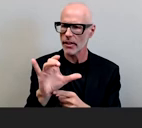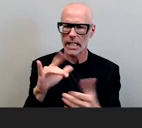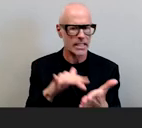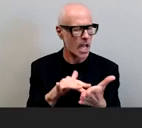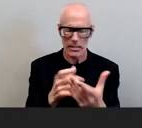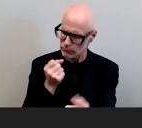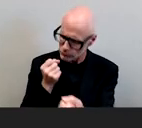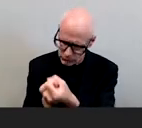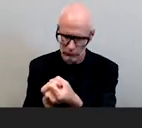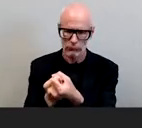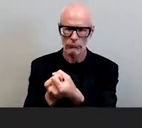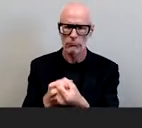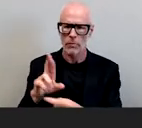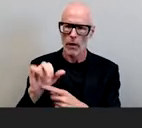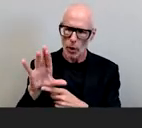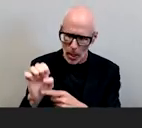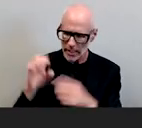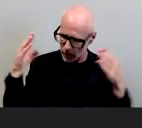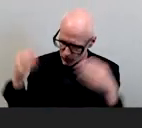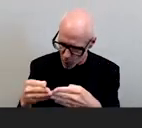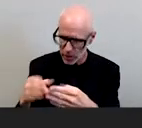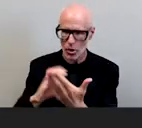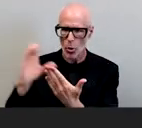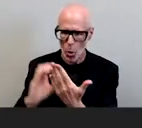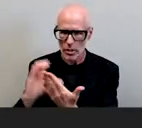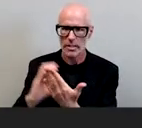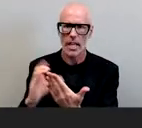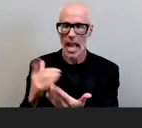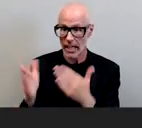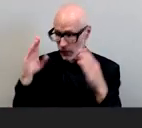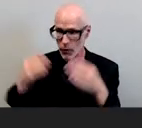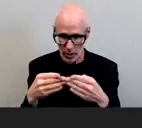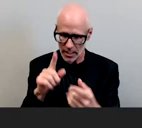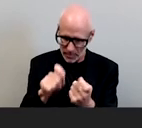proponent of race focused courses and courses focus even on specific racial and ethnic groups